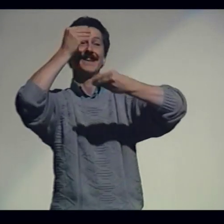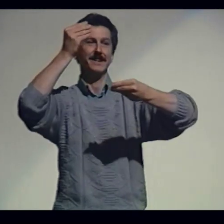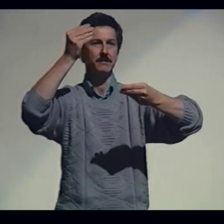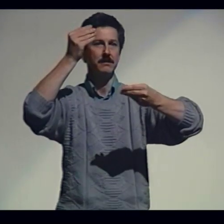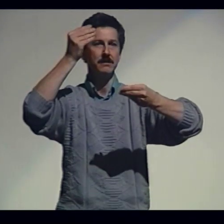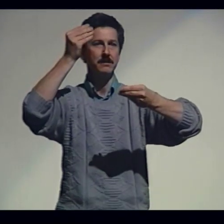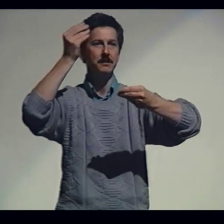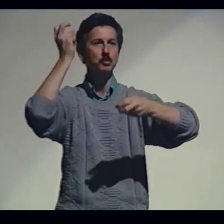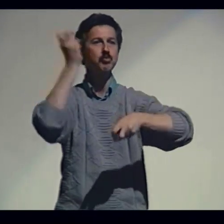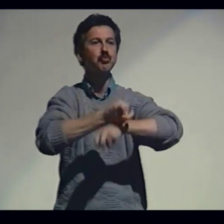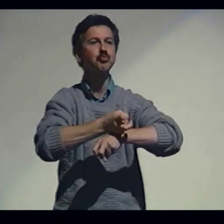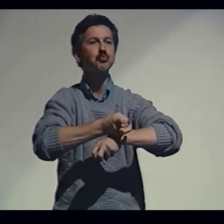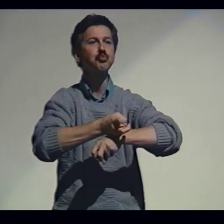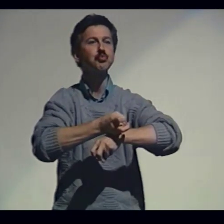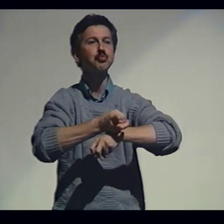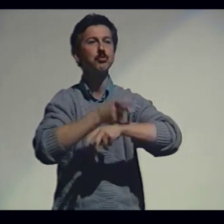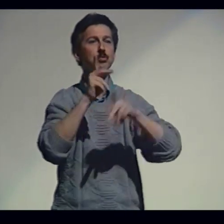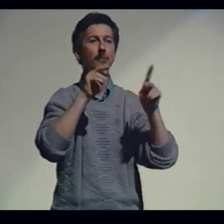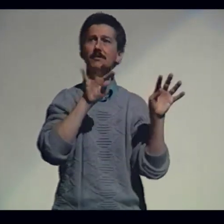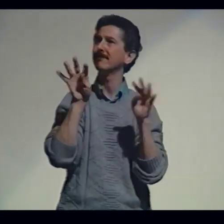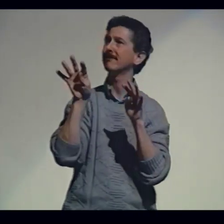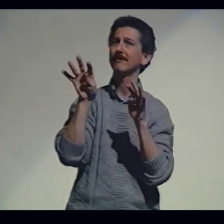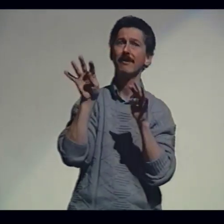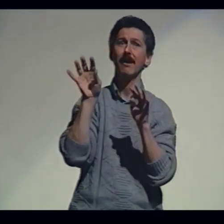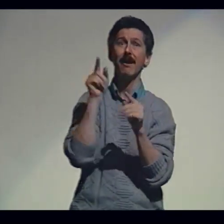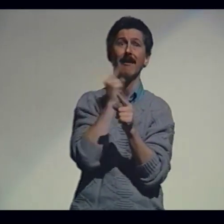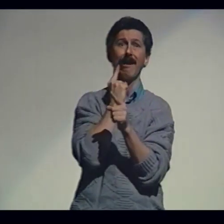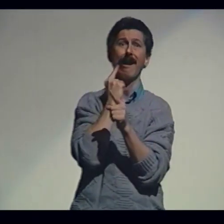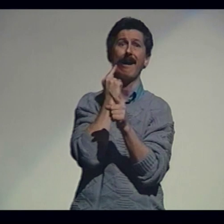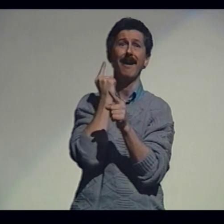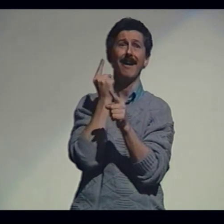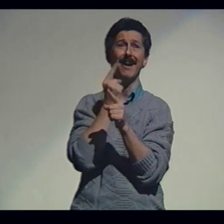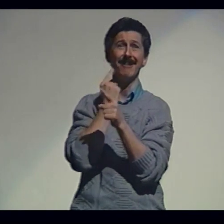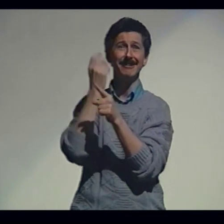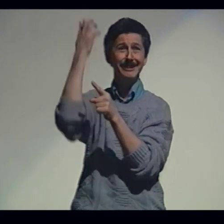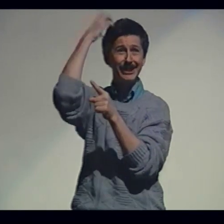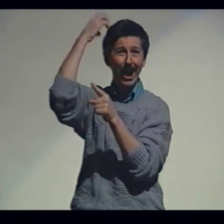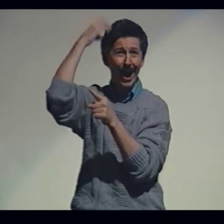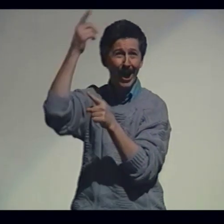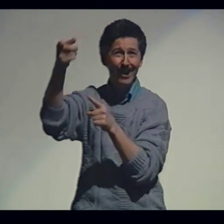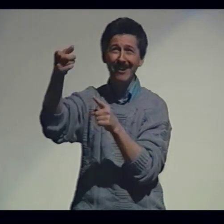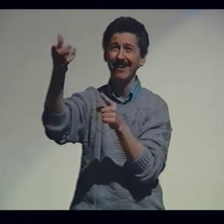as other bona fide languages. It was a tough stand for him to take -